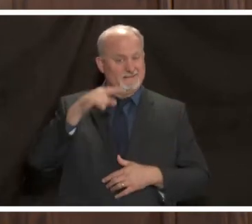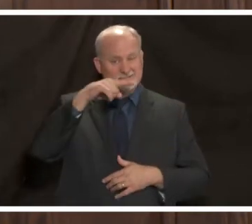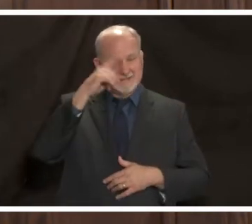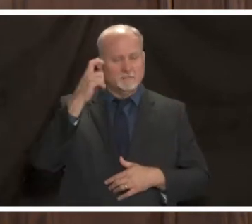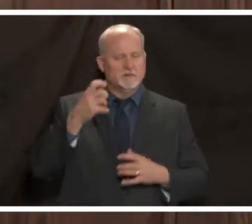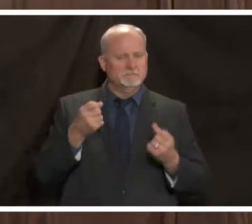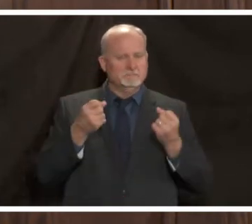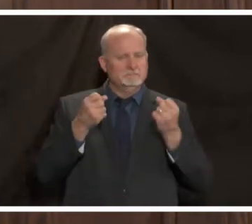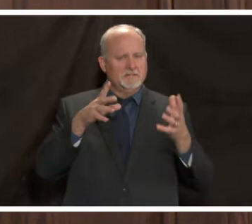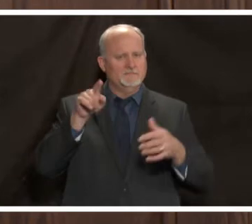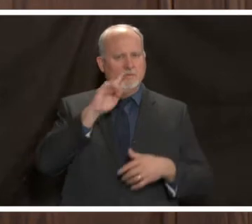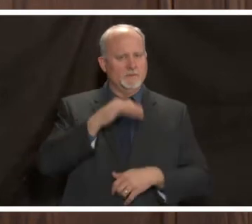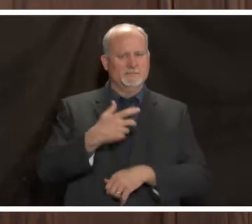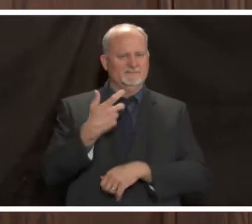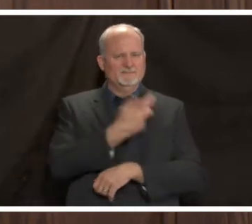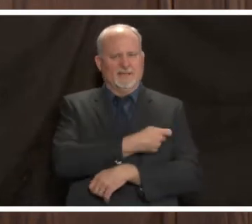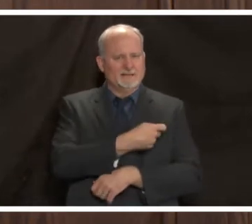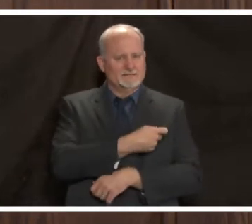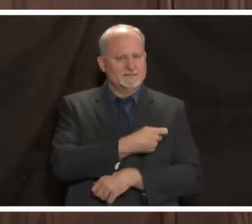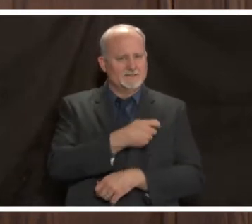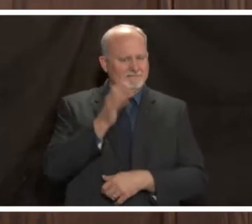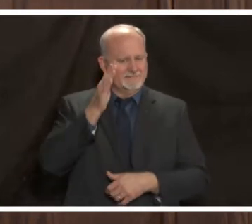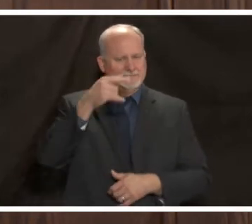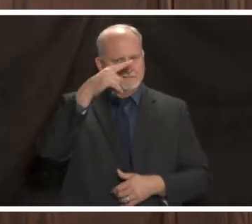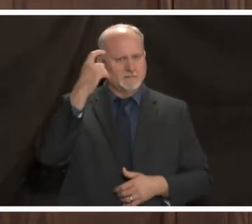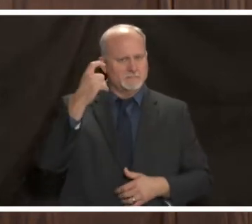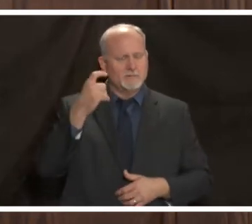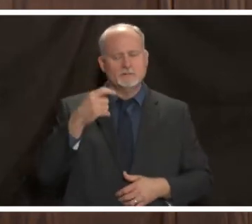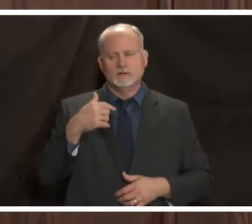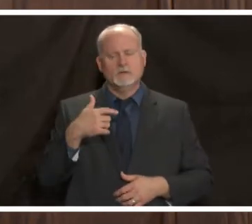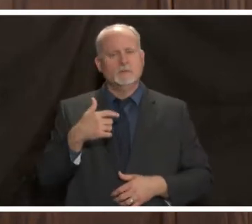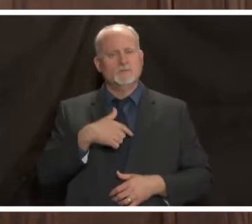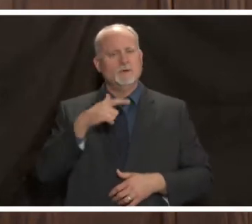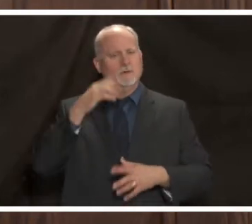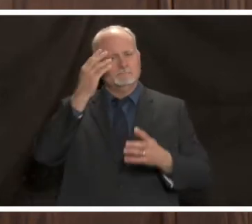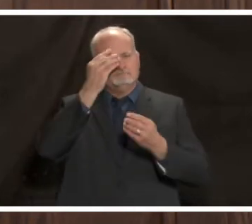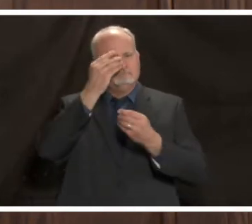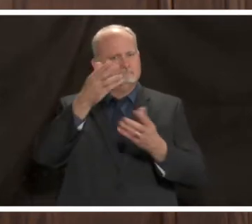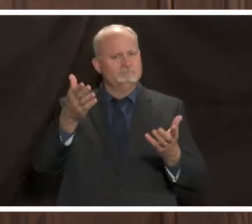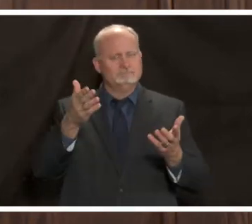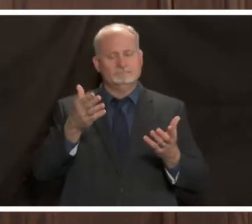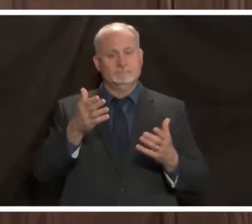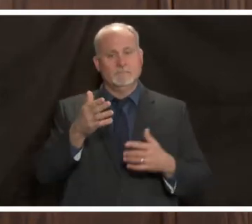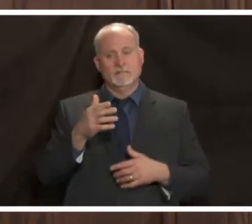will be getting vaccinated then and so we'll be keeping you posted not only on the effectiveness